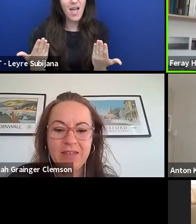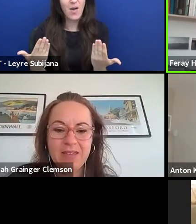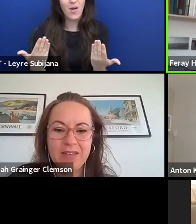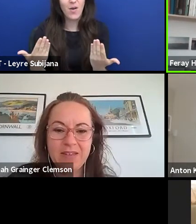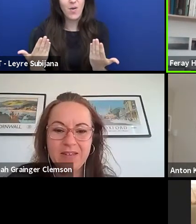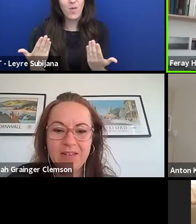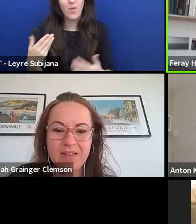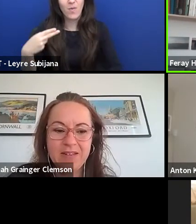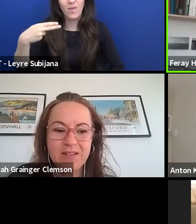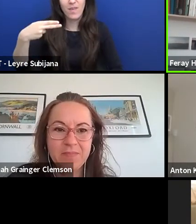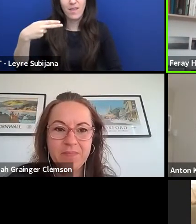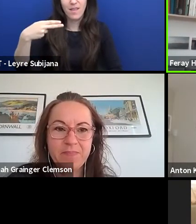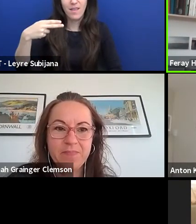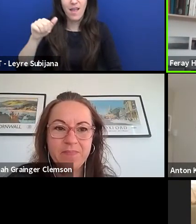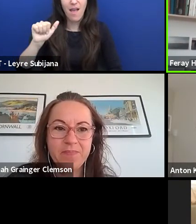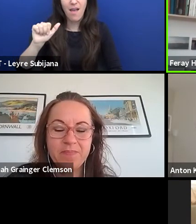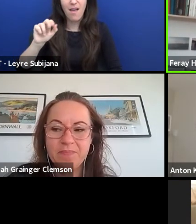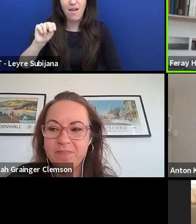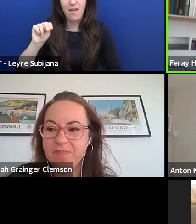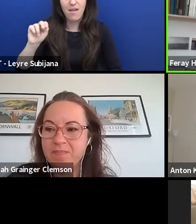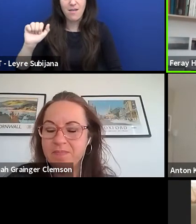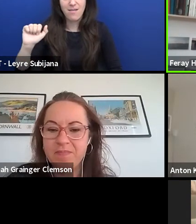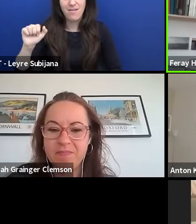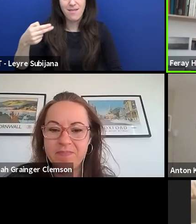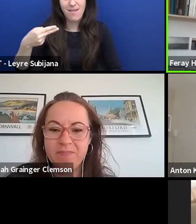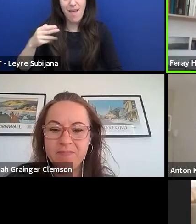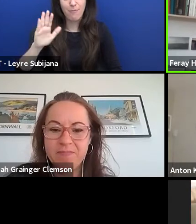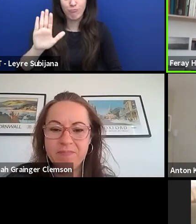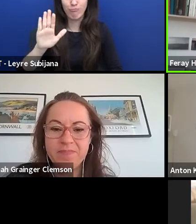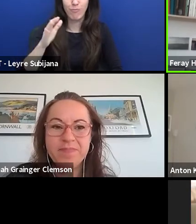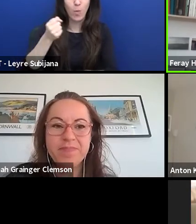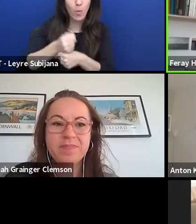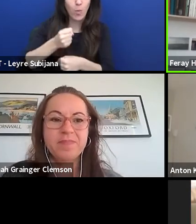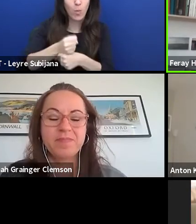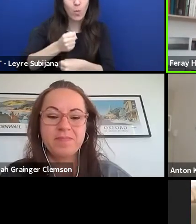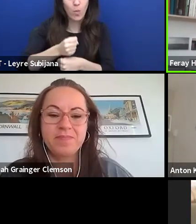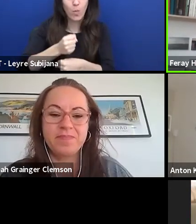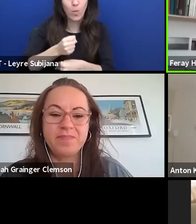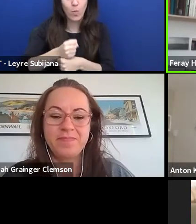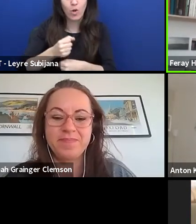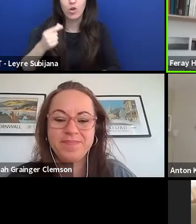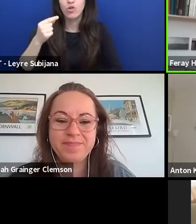to give a small input on her work. It's Hannah Grainger-Clemson.